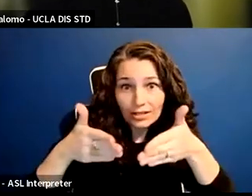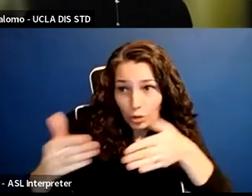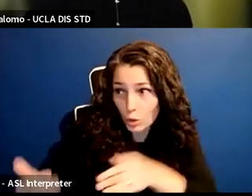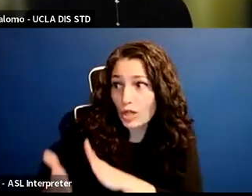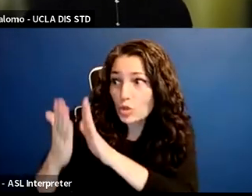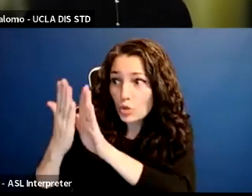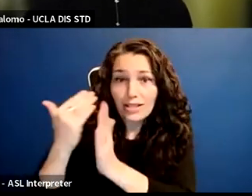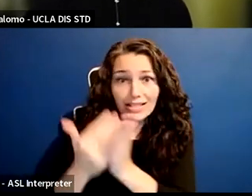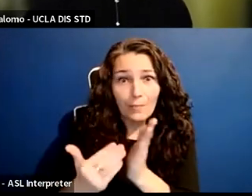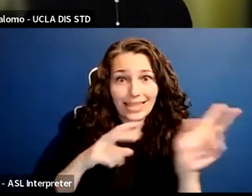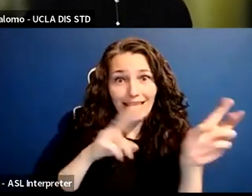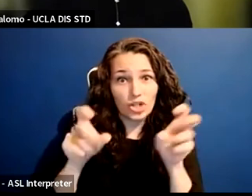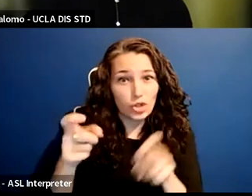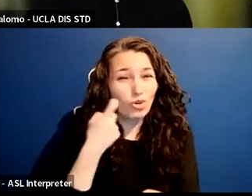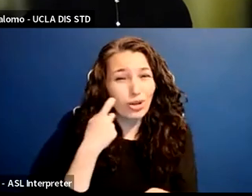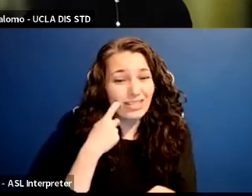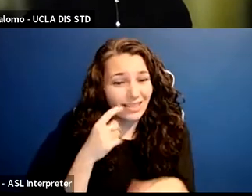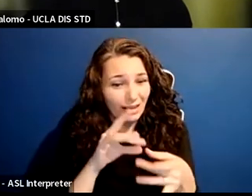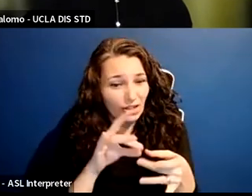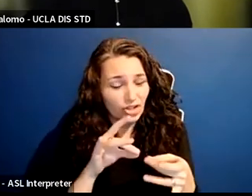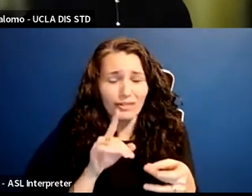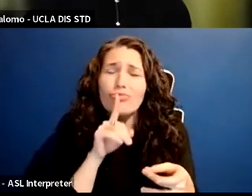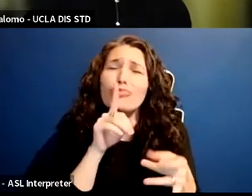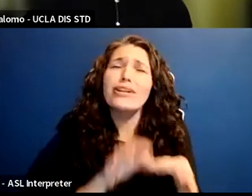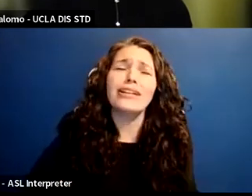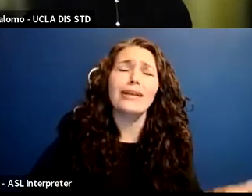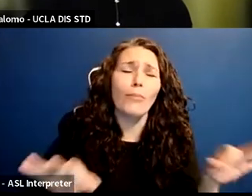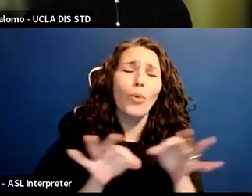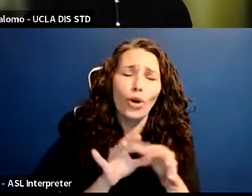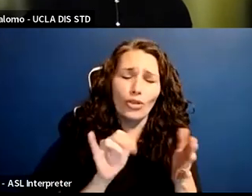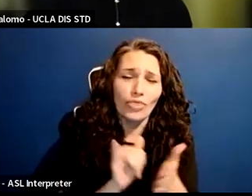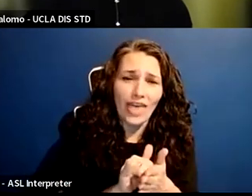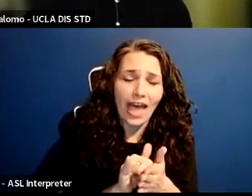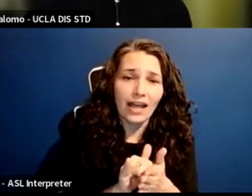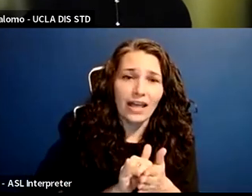It's very important that there are, that there are,